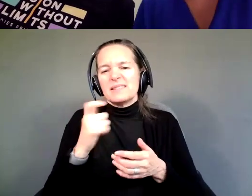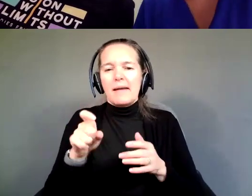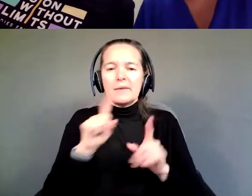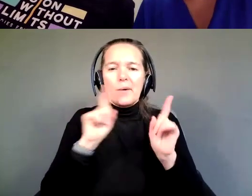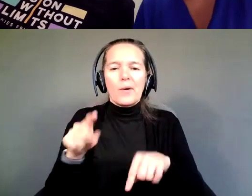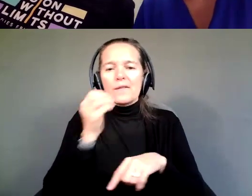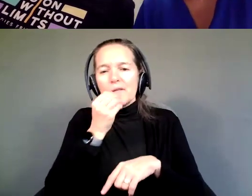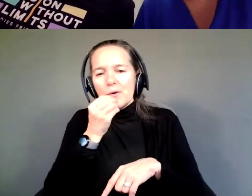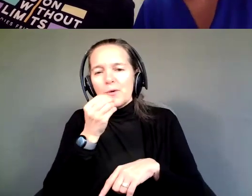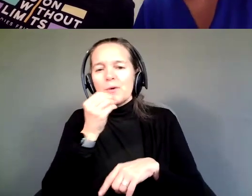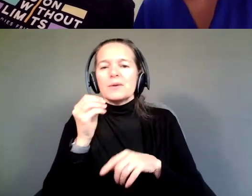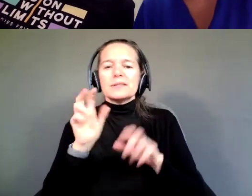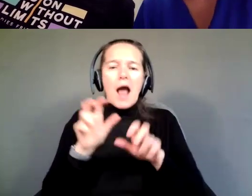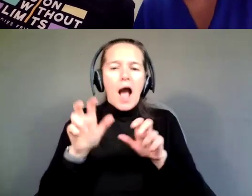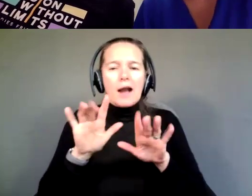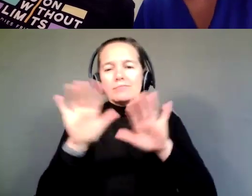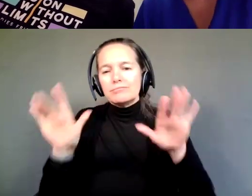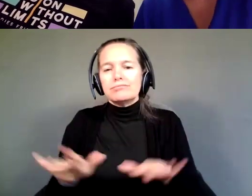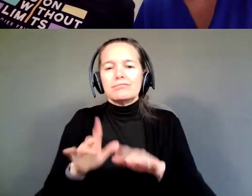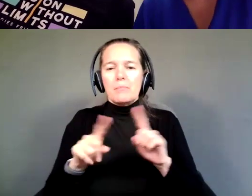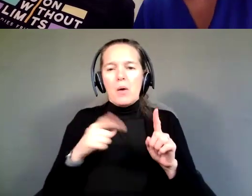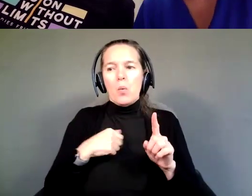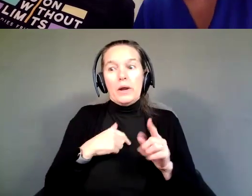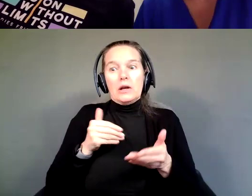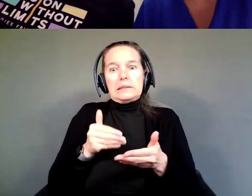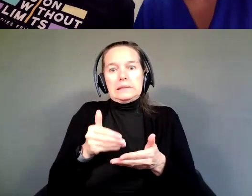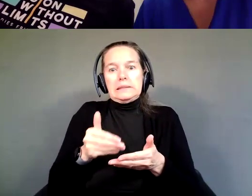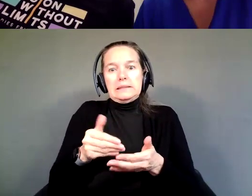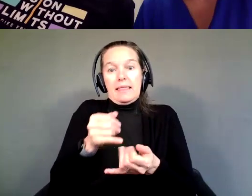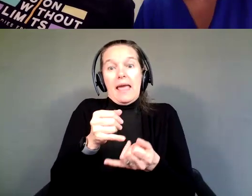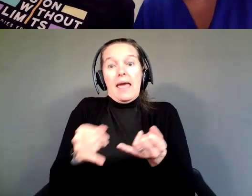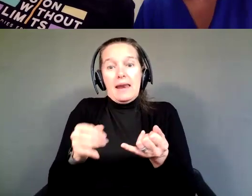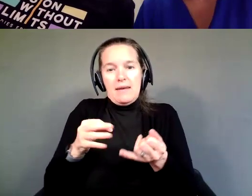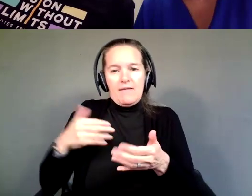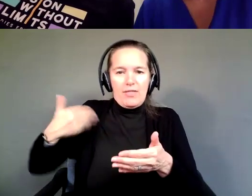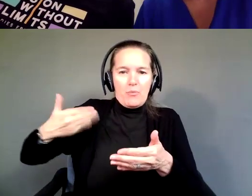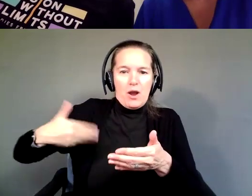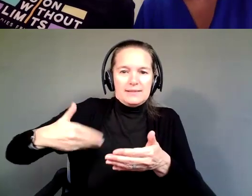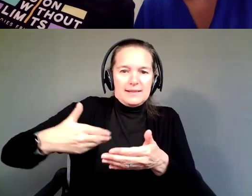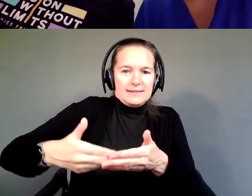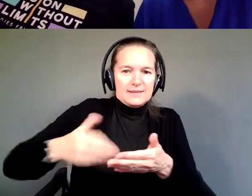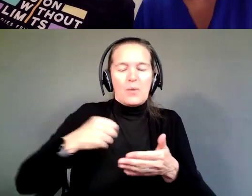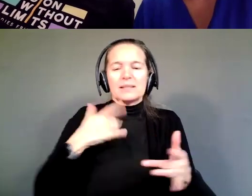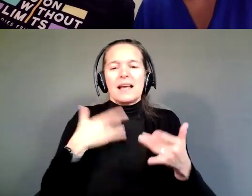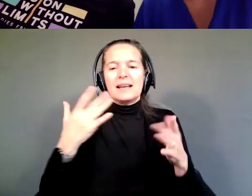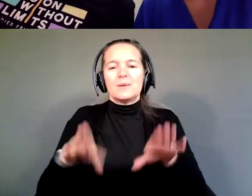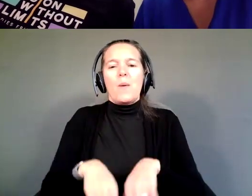place stocked, but we're at the very end of this process, so we're excited to open.